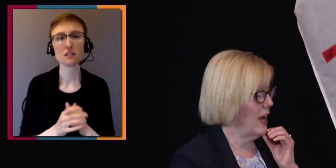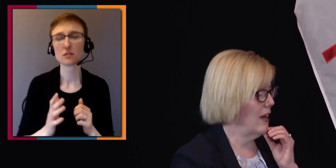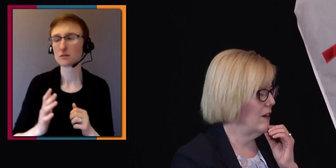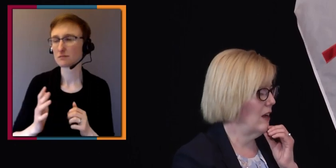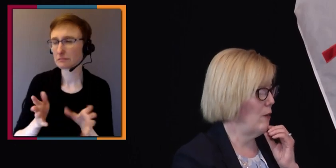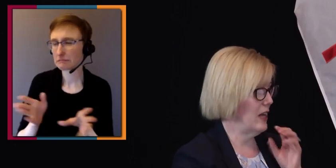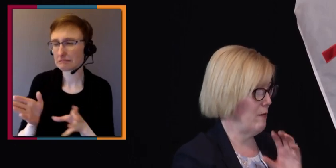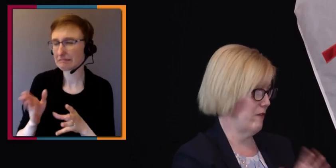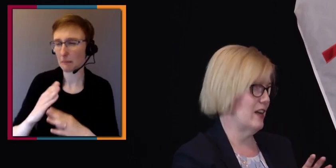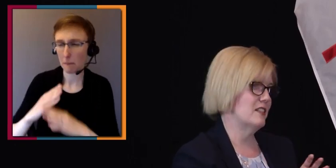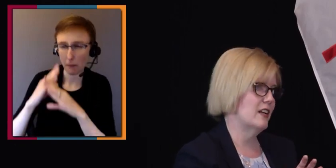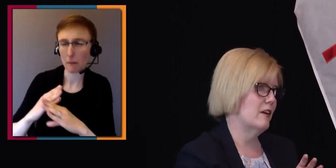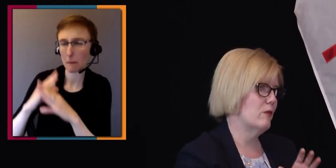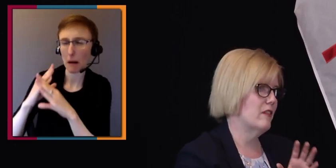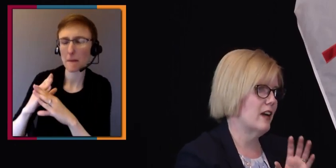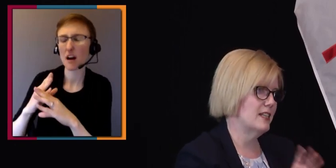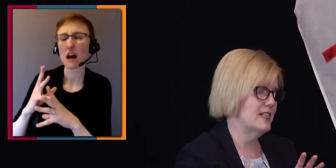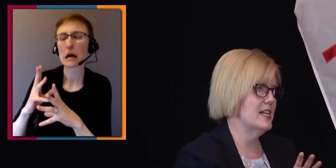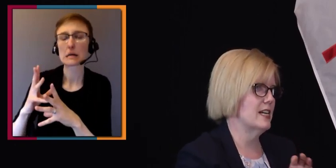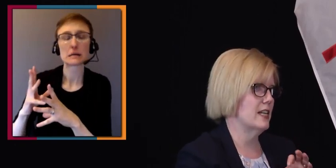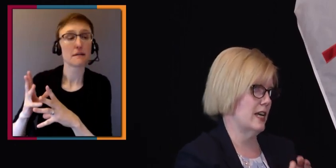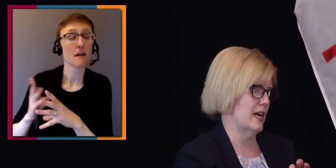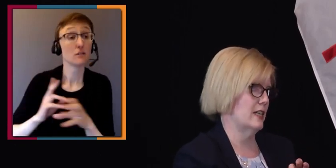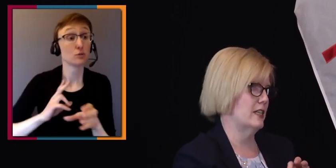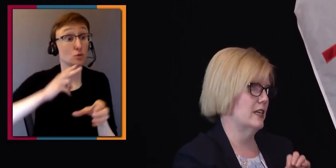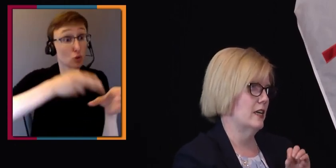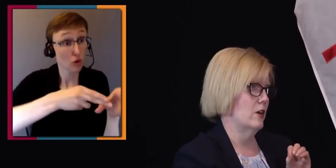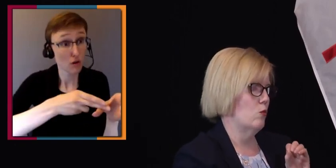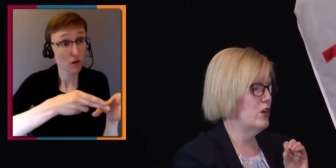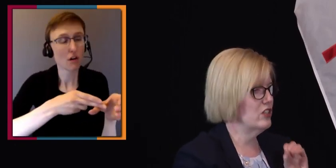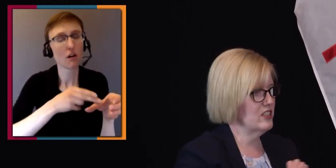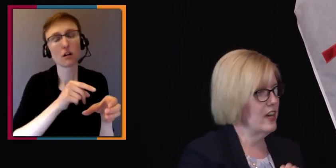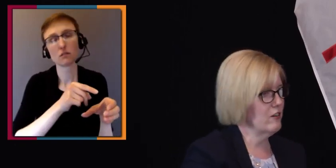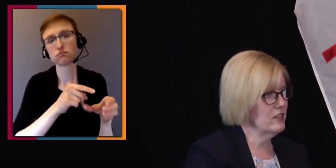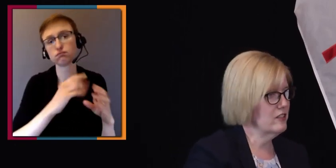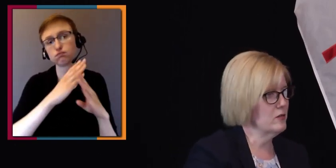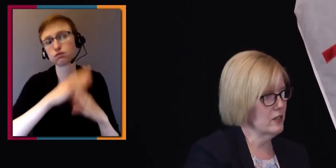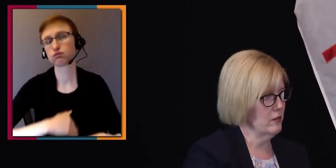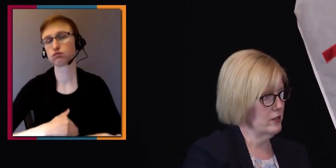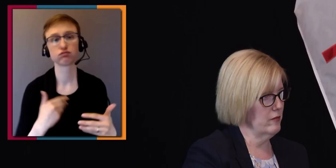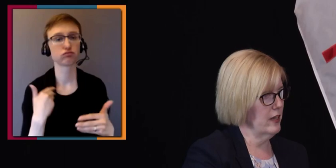And I became fascinated with the idea that we could design our systems inclusively.